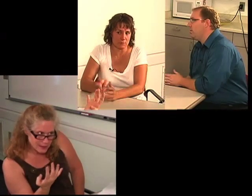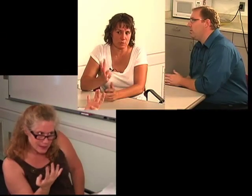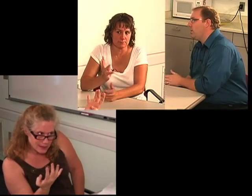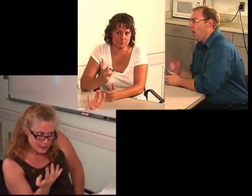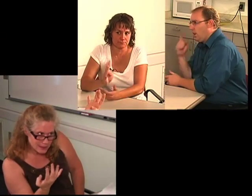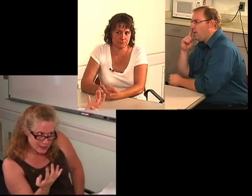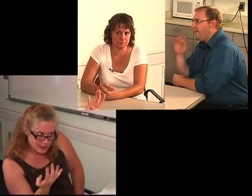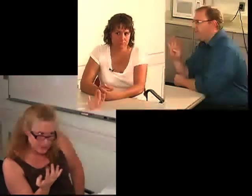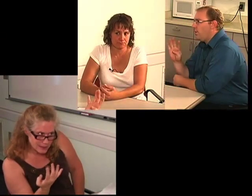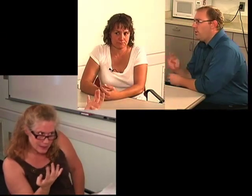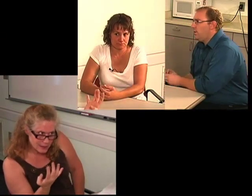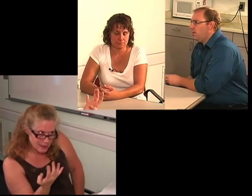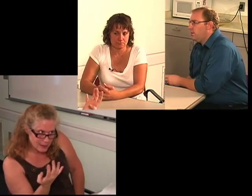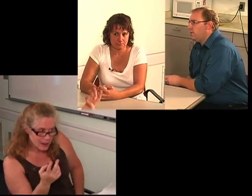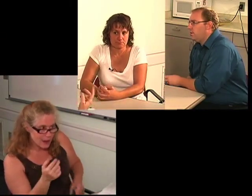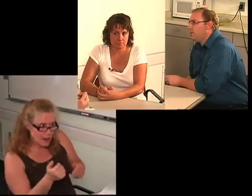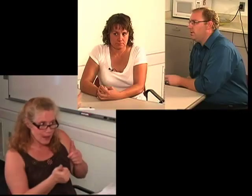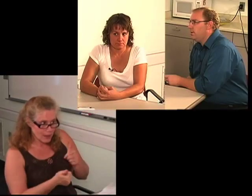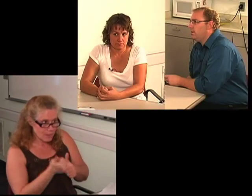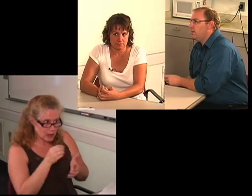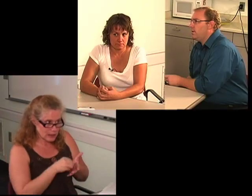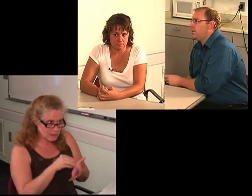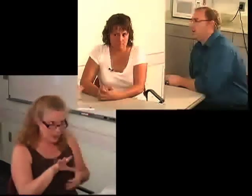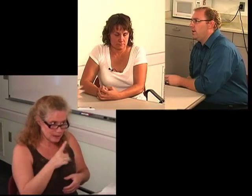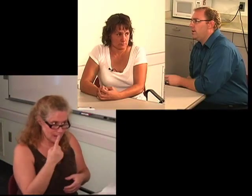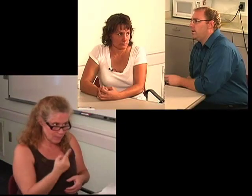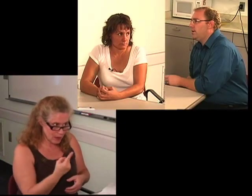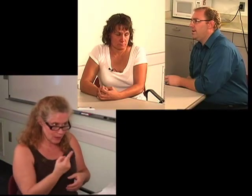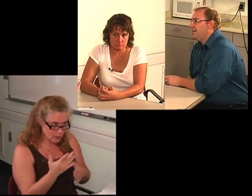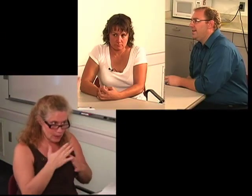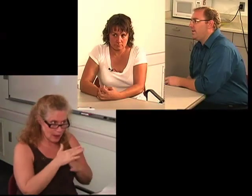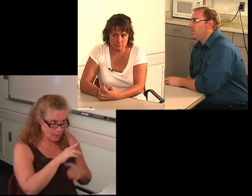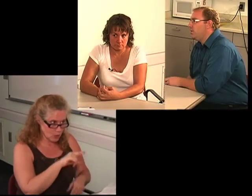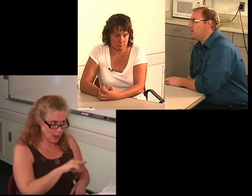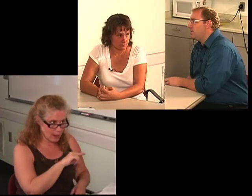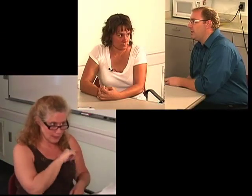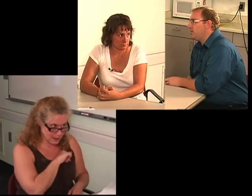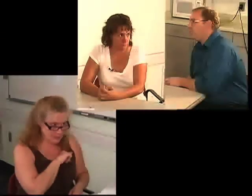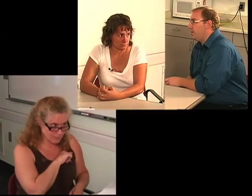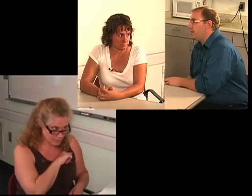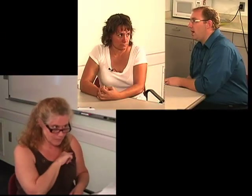C: Type 4. I: Okay. Yeah, the most expensive one,